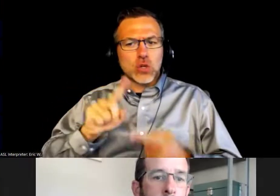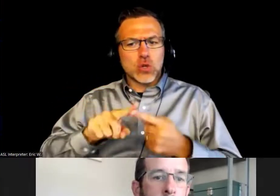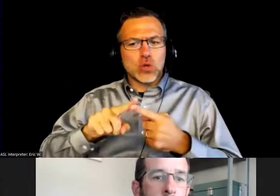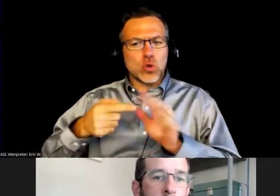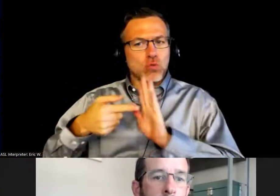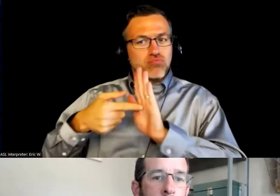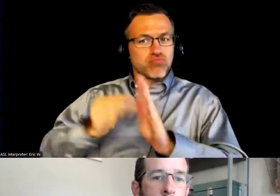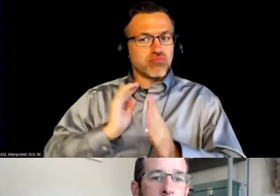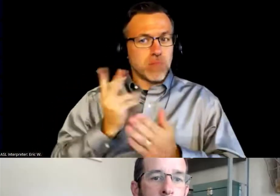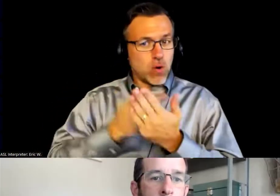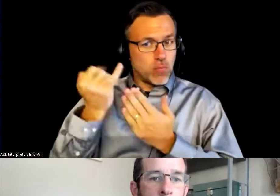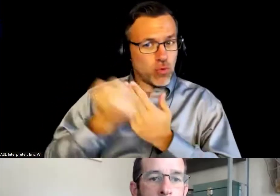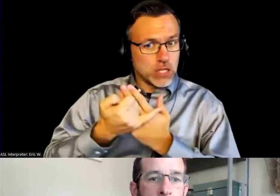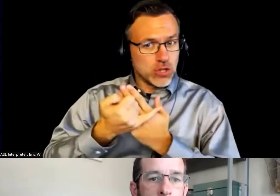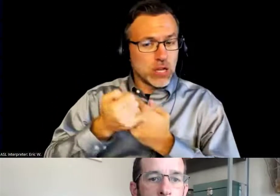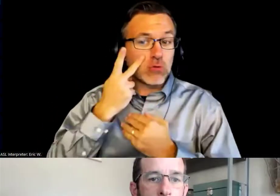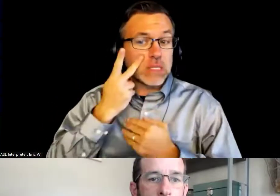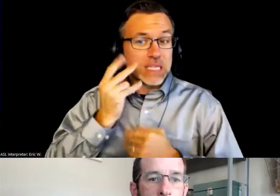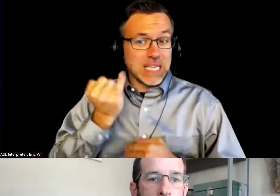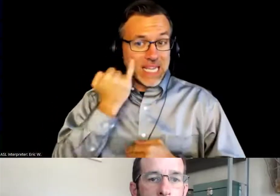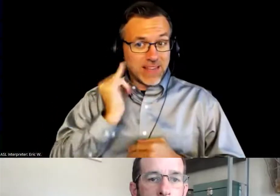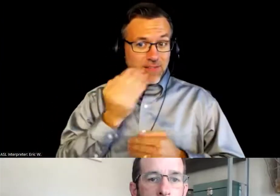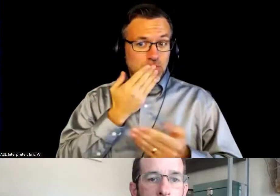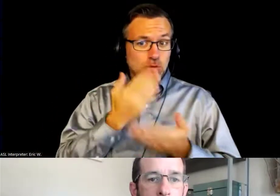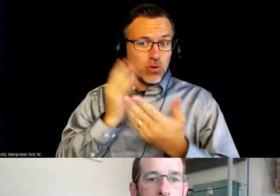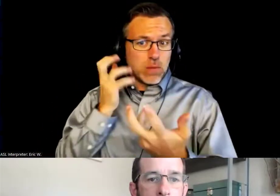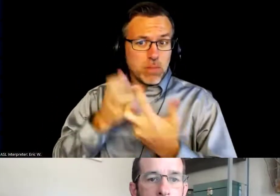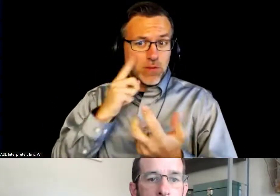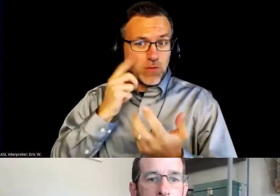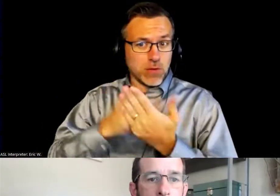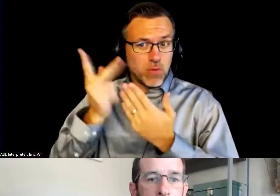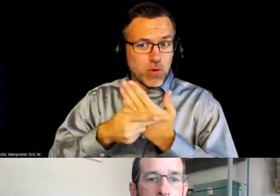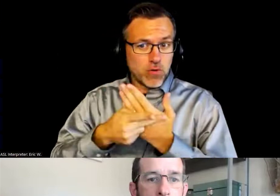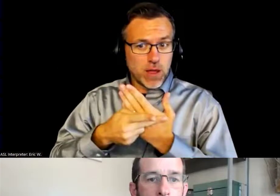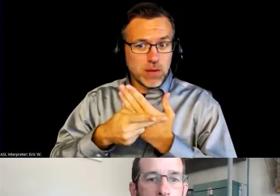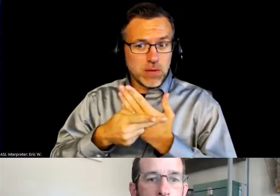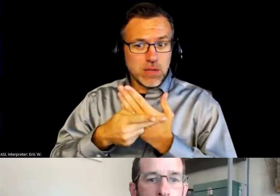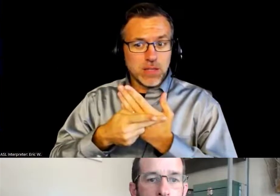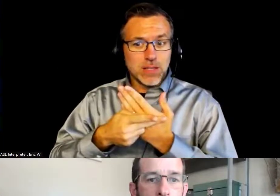and see whether it's a good fit for the program? Sounds like this is something for the program officer, right, Matt?